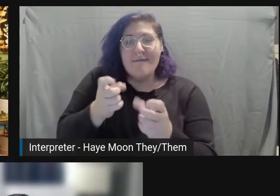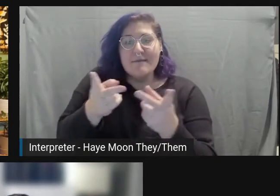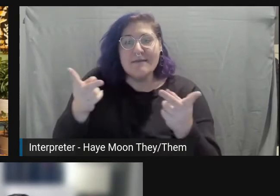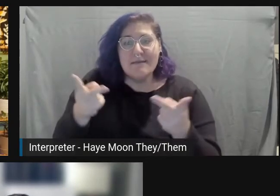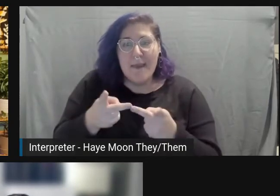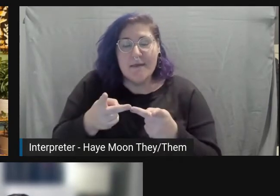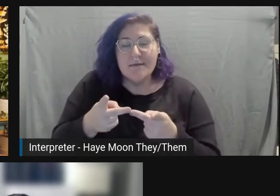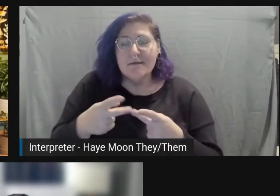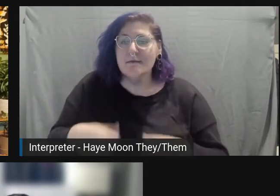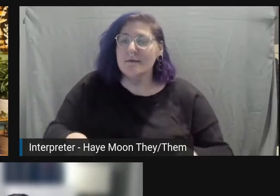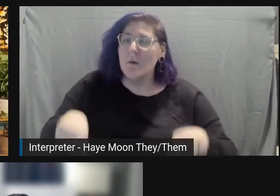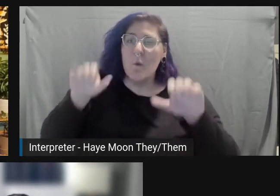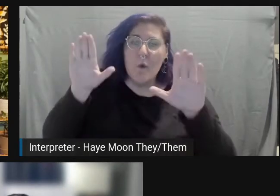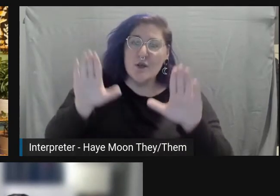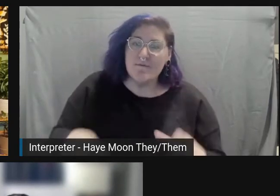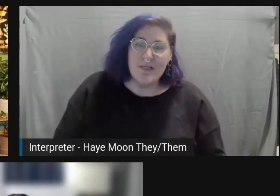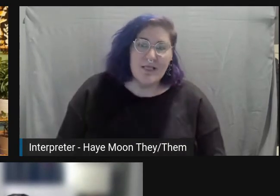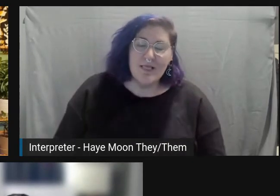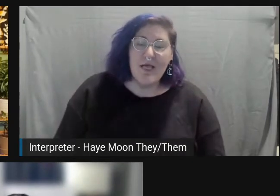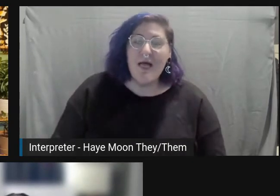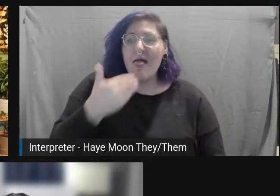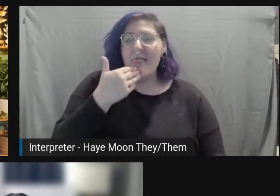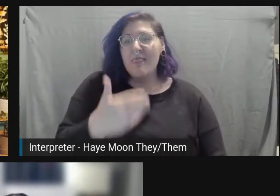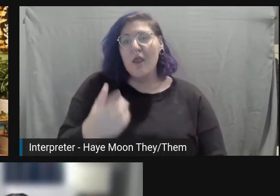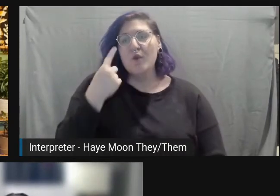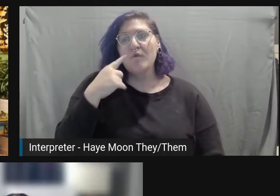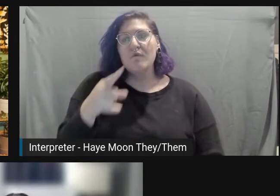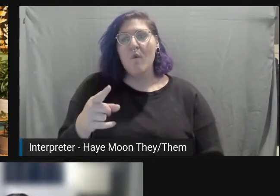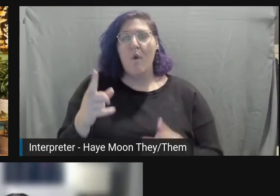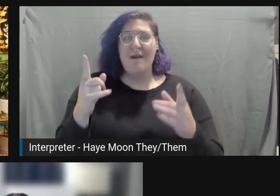Thanks for just giving me some different ways to think